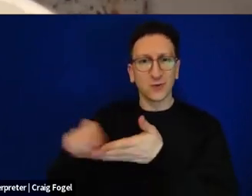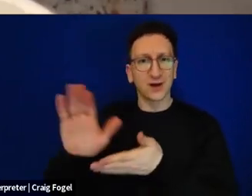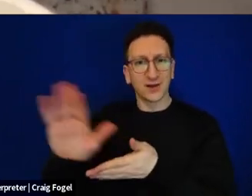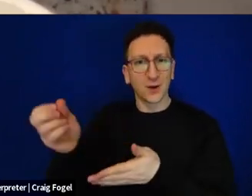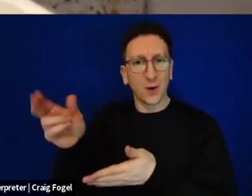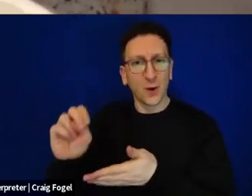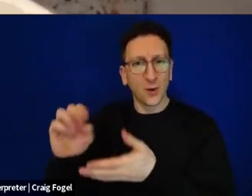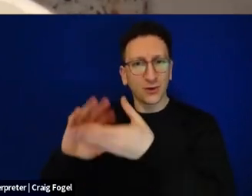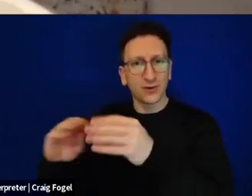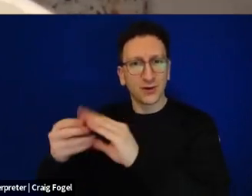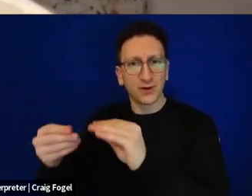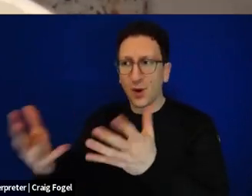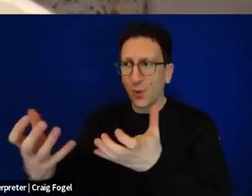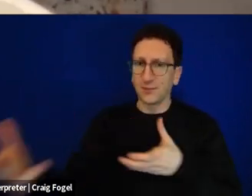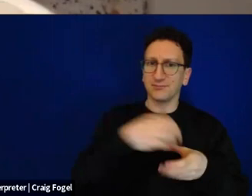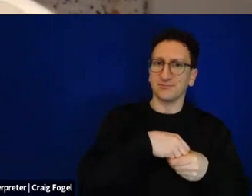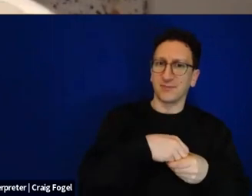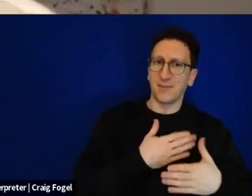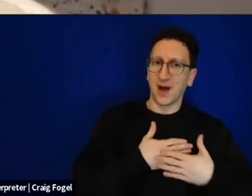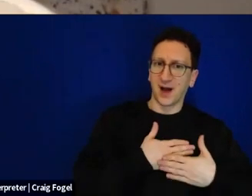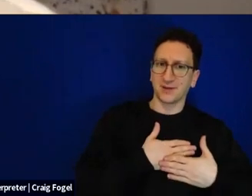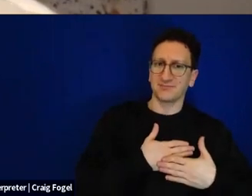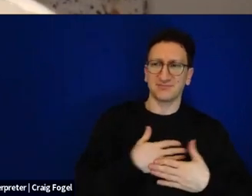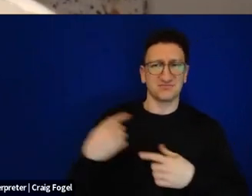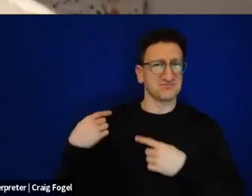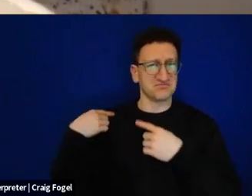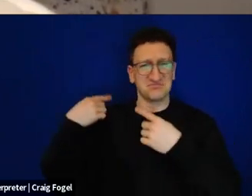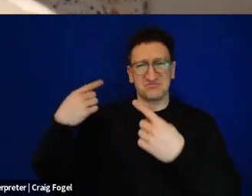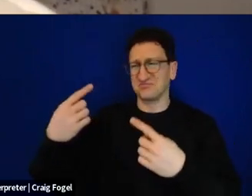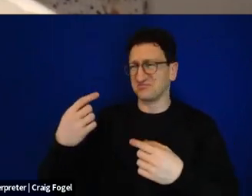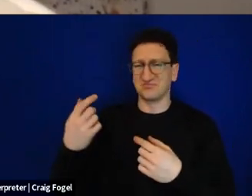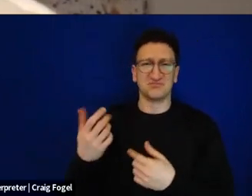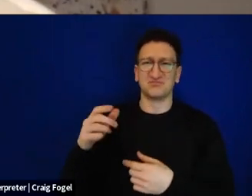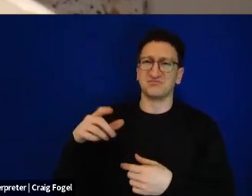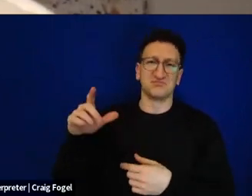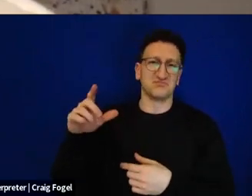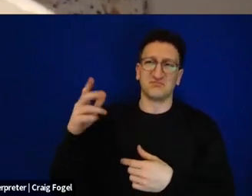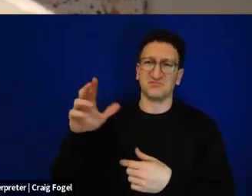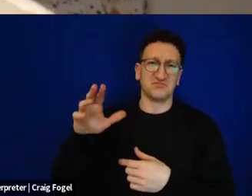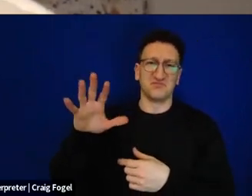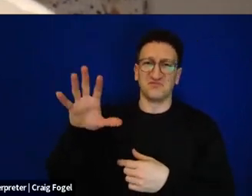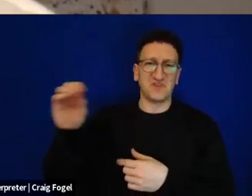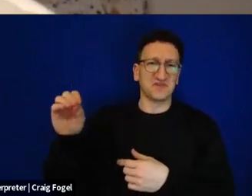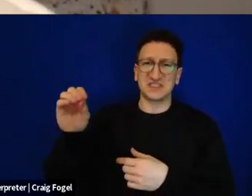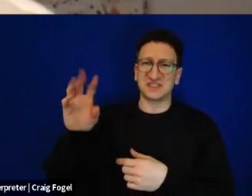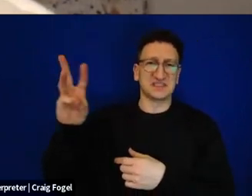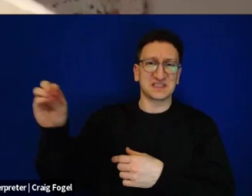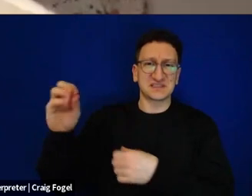especially in the 40s and 50s, but all the way up through the 90s and the 2000s. Kibbutz communities were writing their own Haggadot.